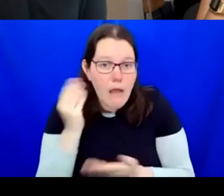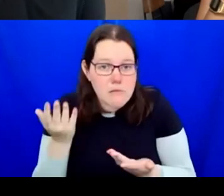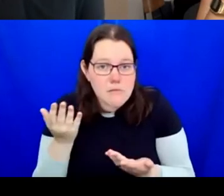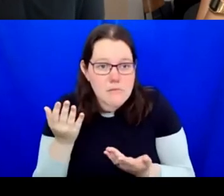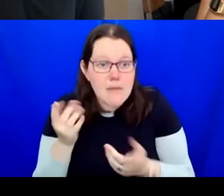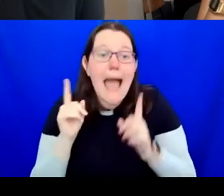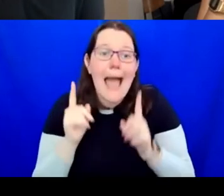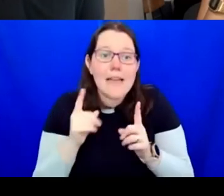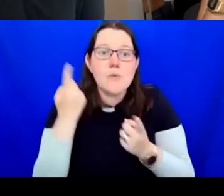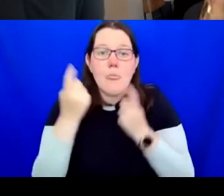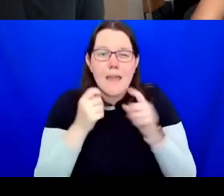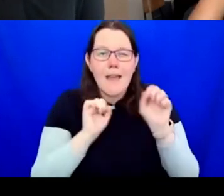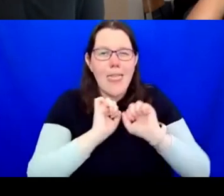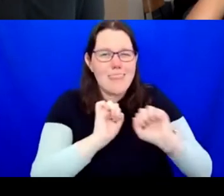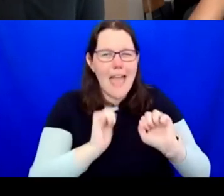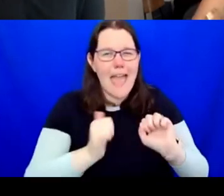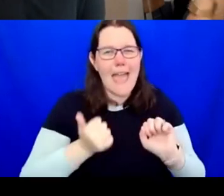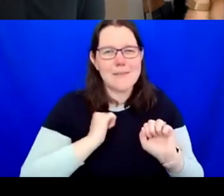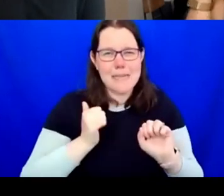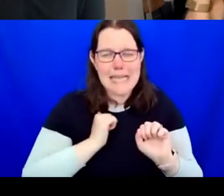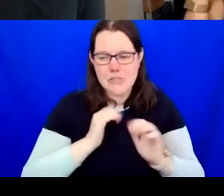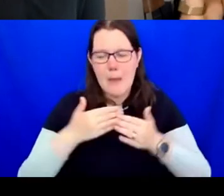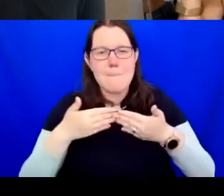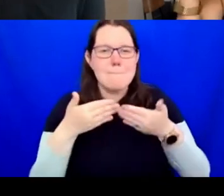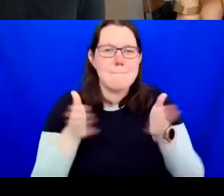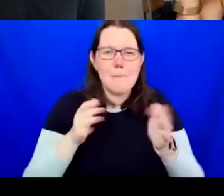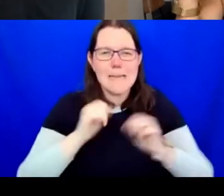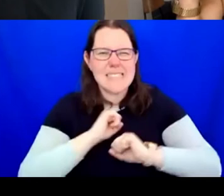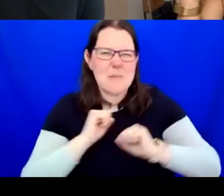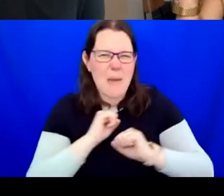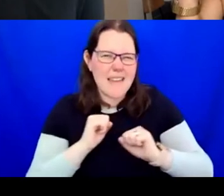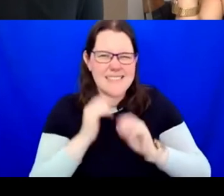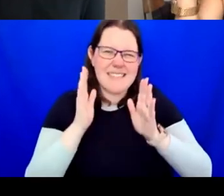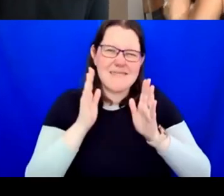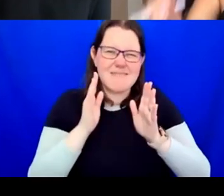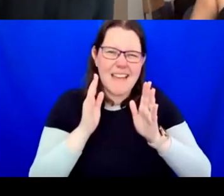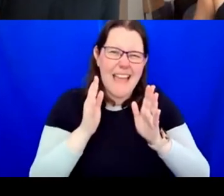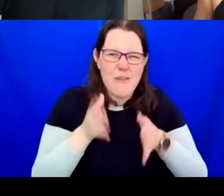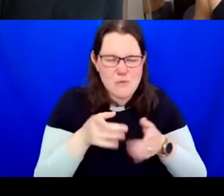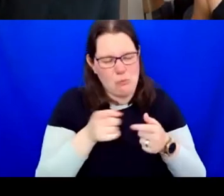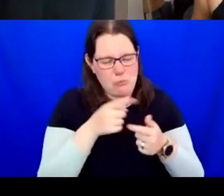expectations are in those public spaces and sites. And, actually, again, for me, it is all about the